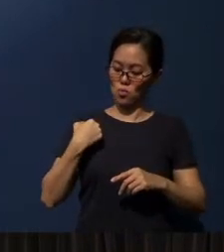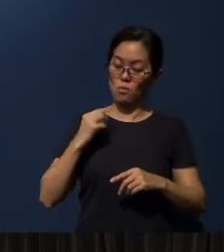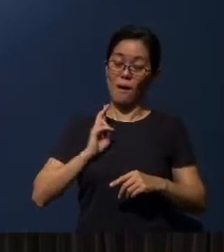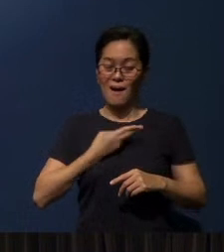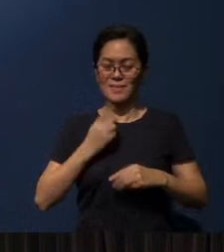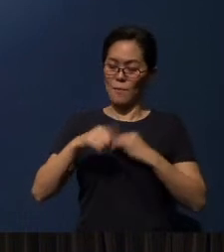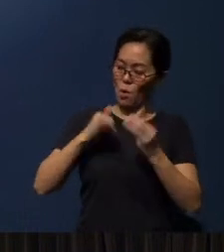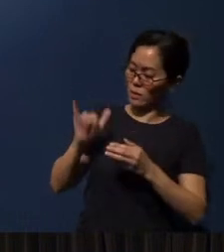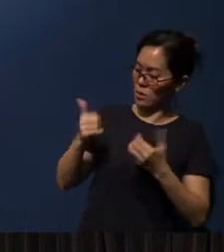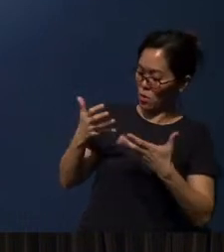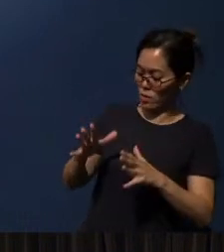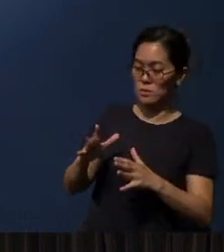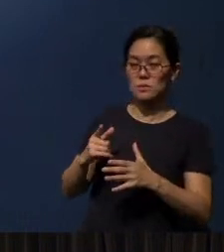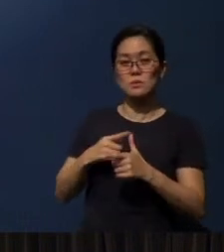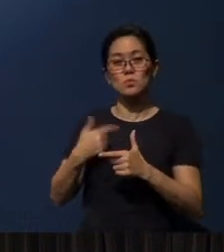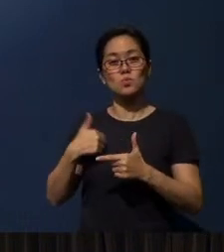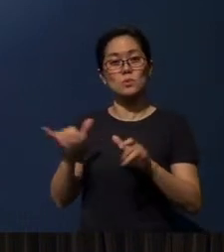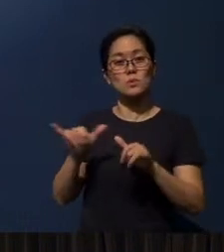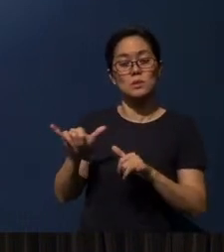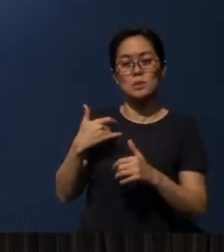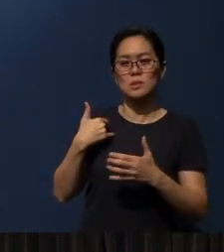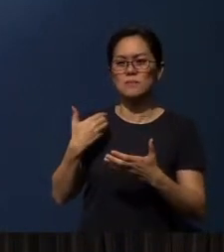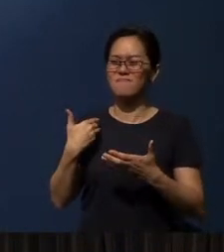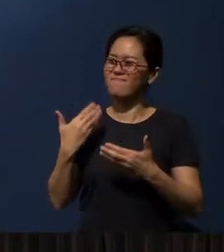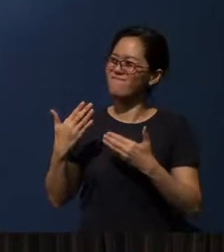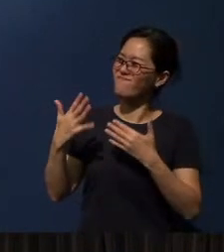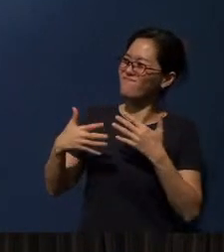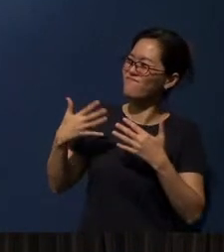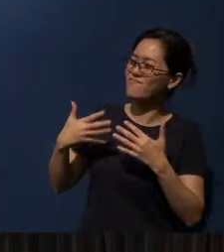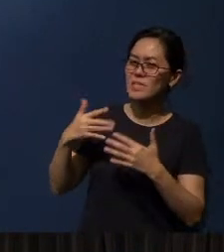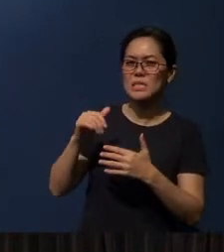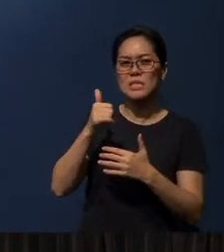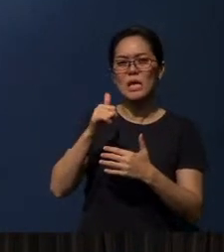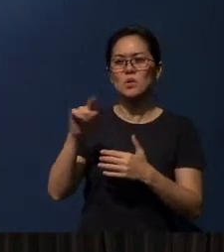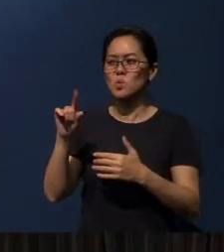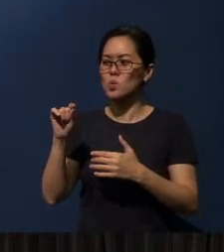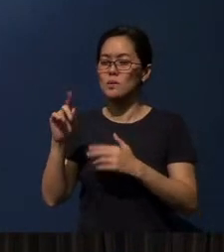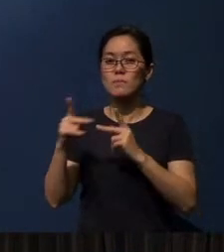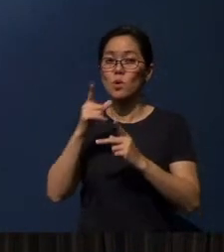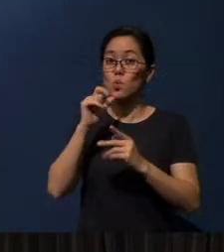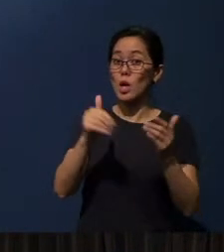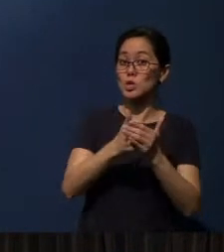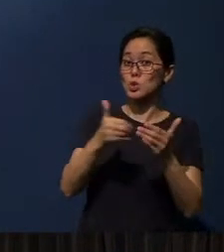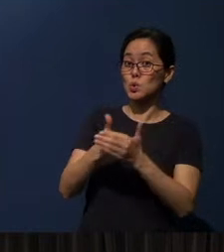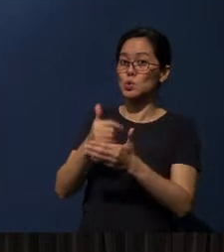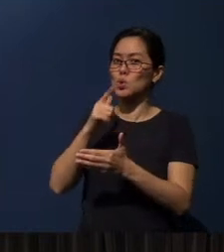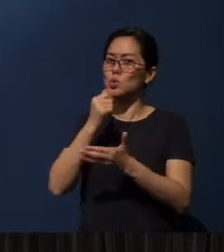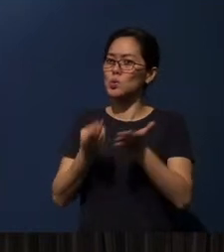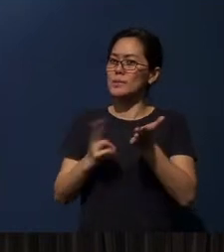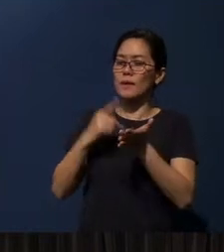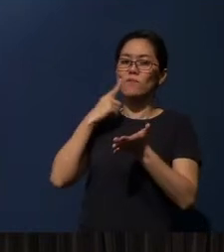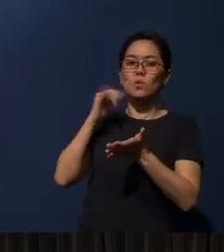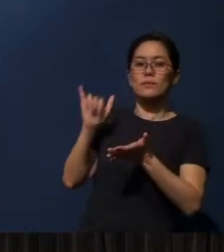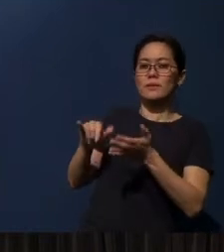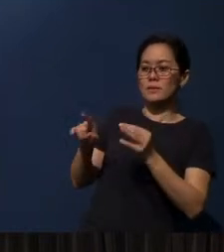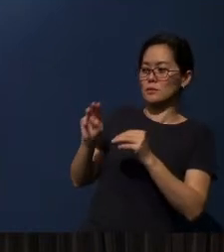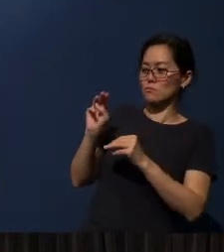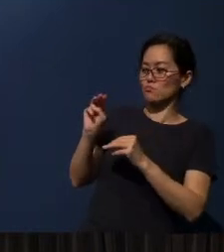And then we also have about, you know, close to 10 to 20 people who are new, who have signed up for missional cell as a result.